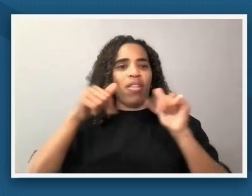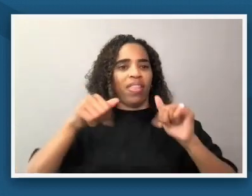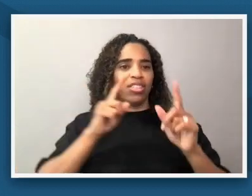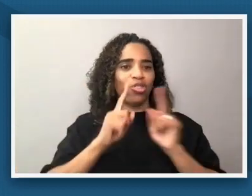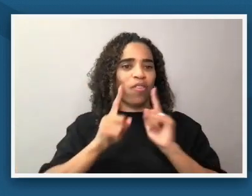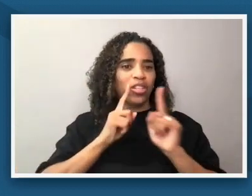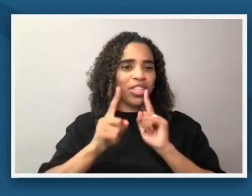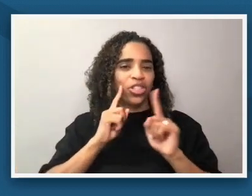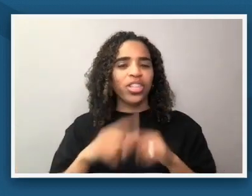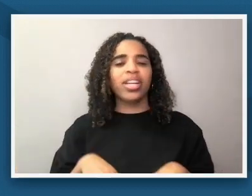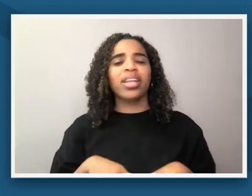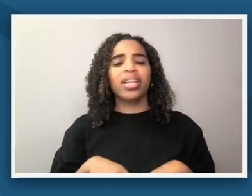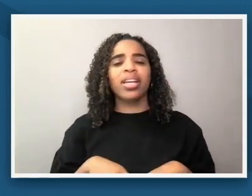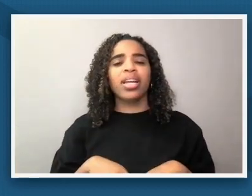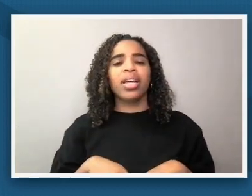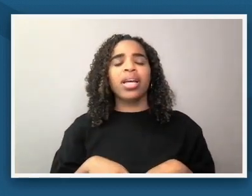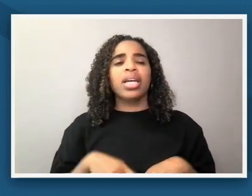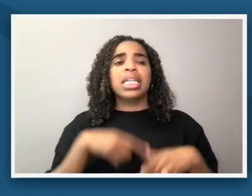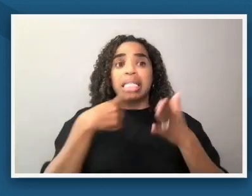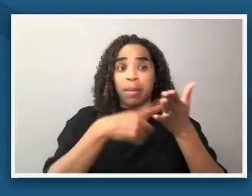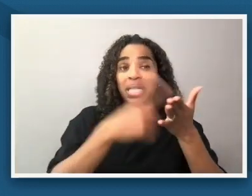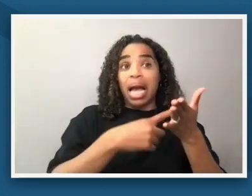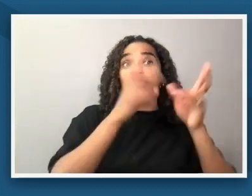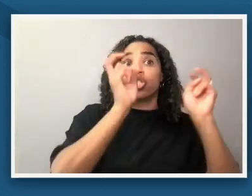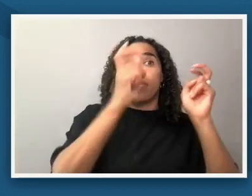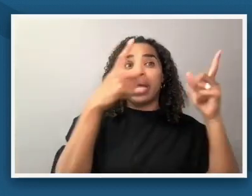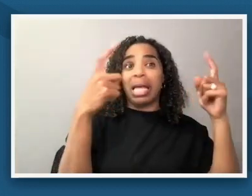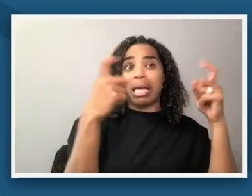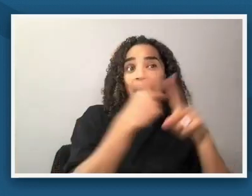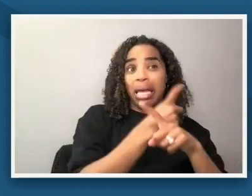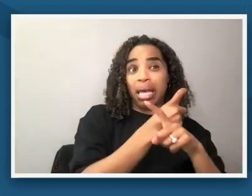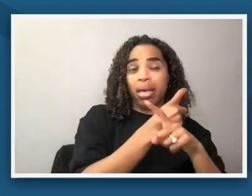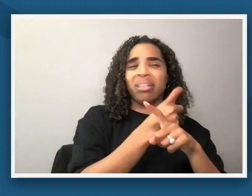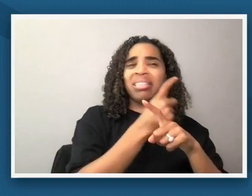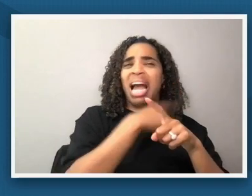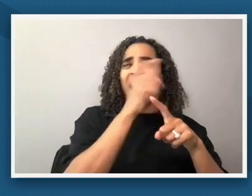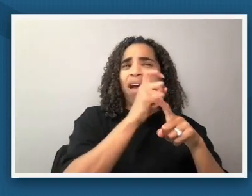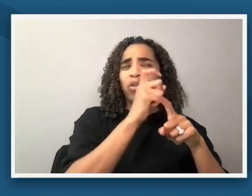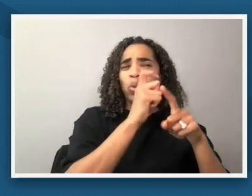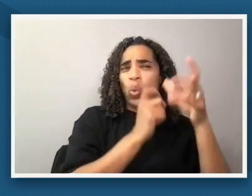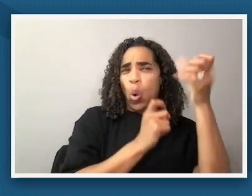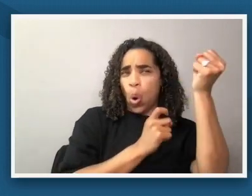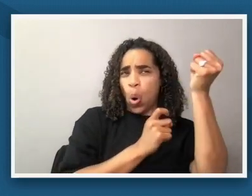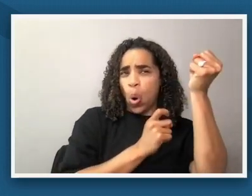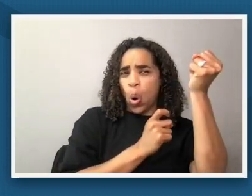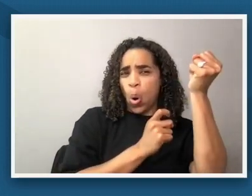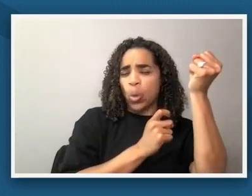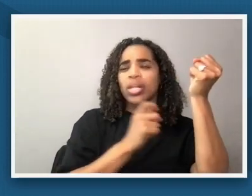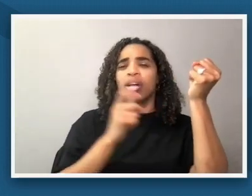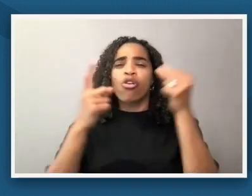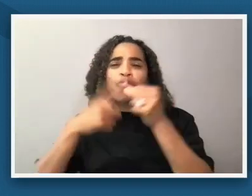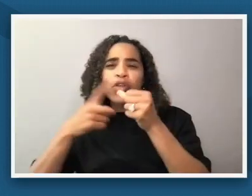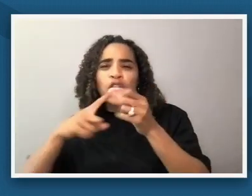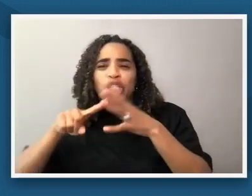there's going to be complexity that i may want to step back and